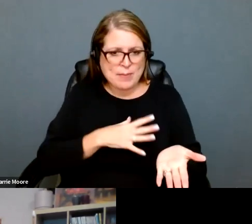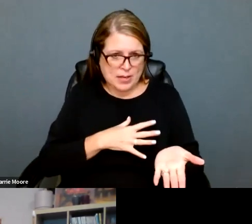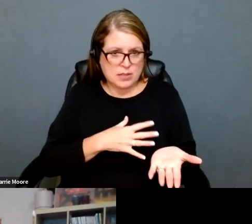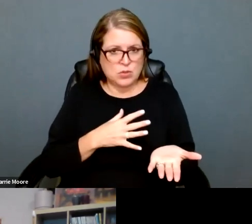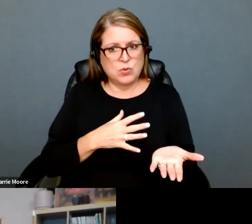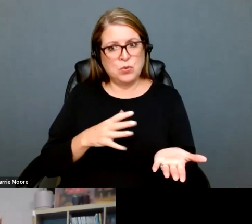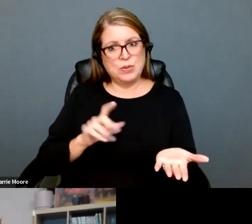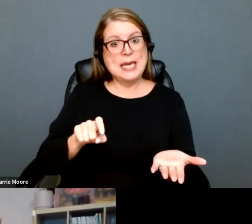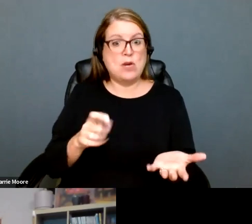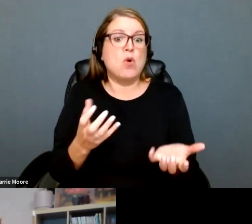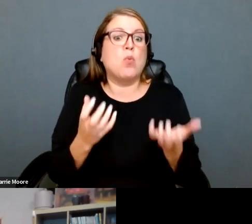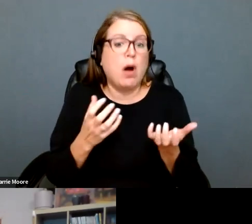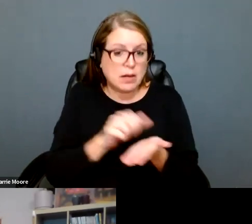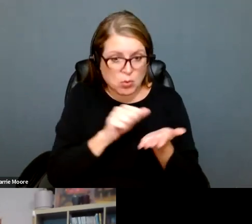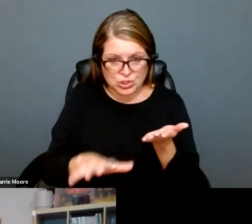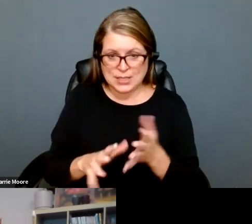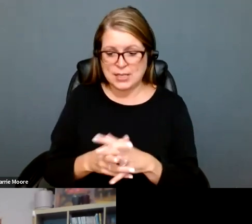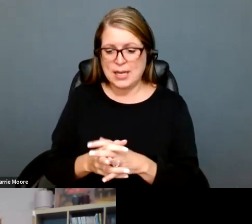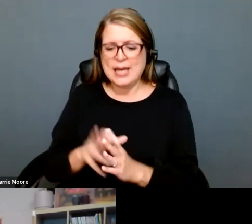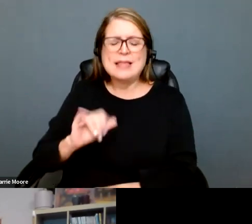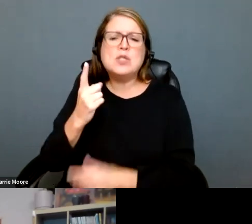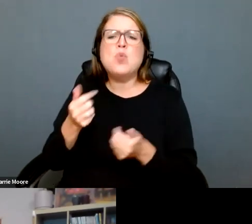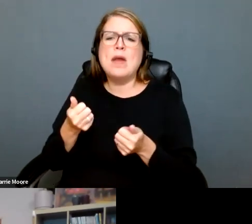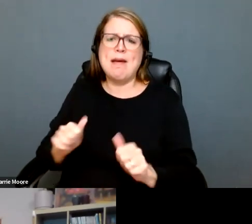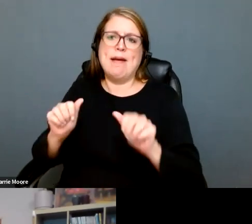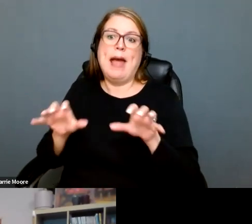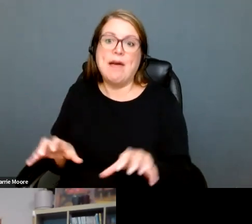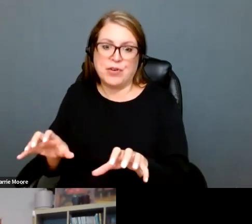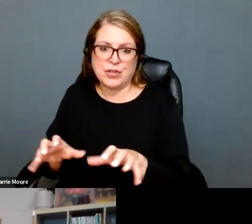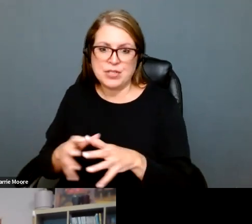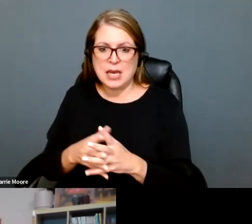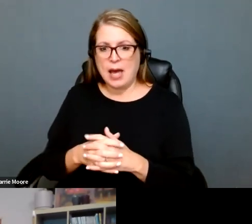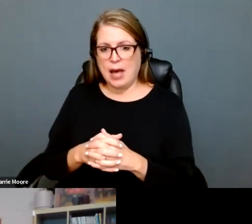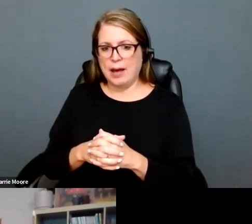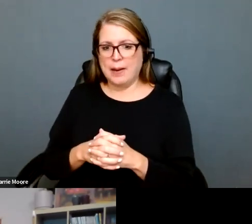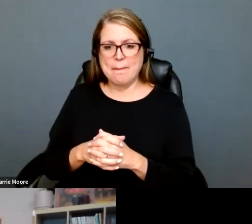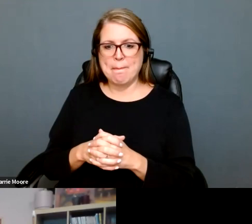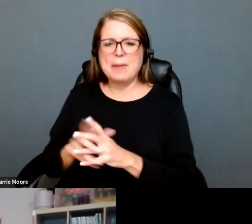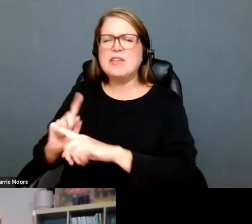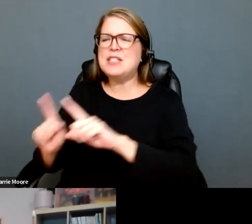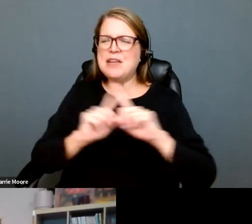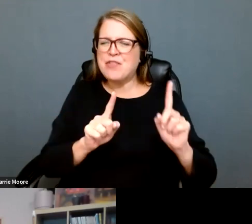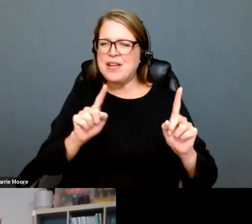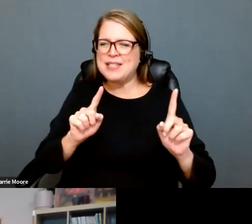cases. And that's sort of an effort under a couple of different state constitutional theories to just take the